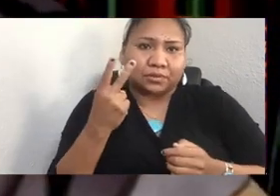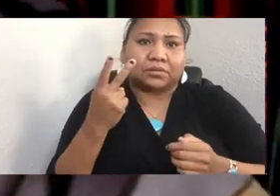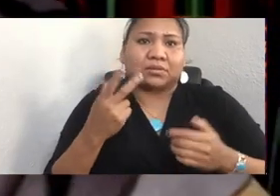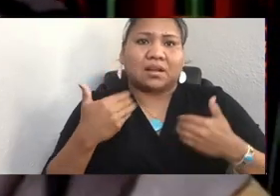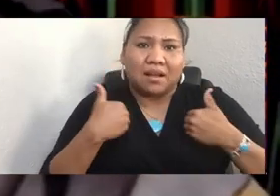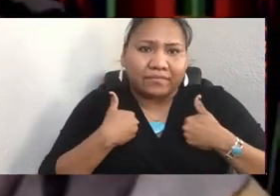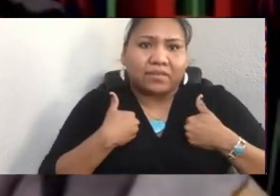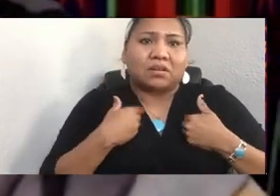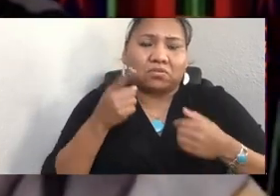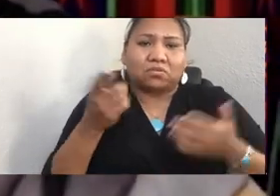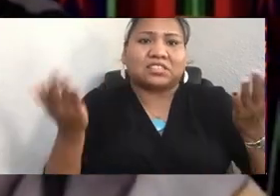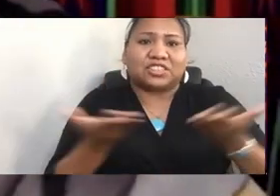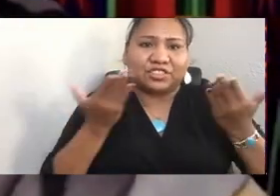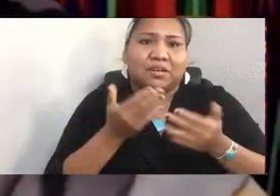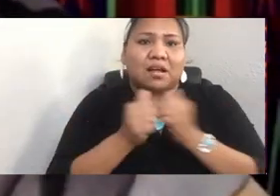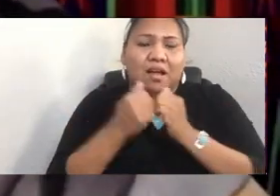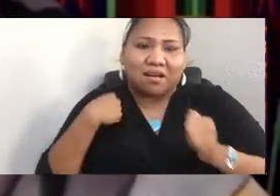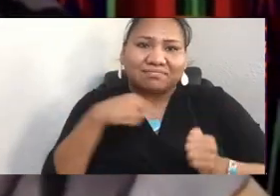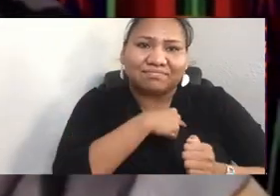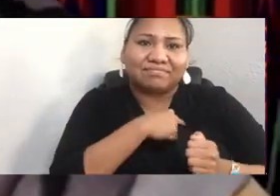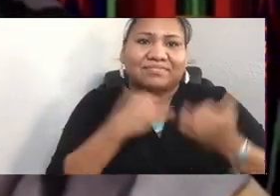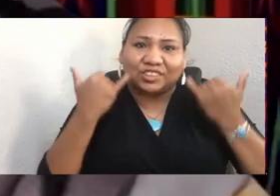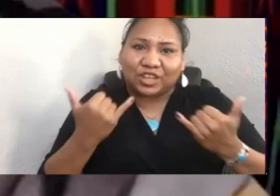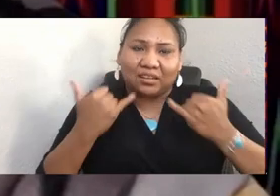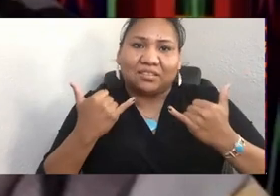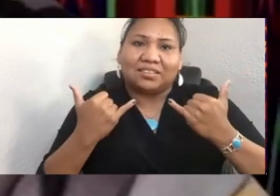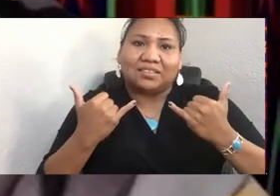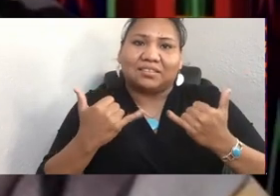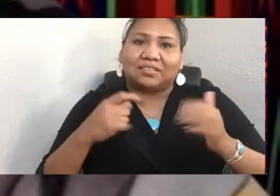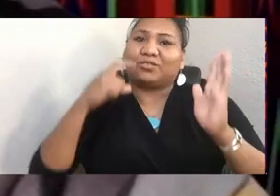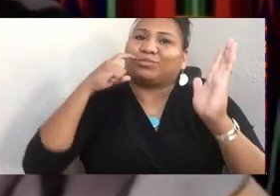And I'm acknowledging Juanita Jefferson